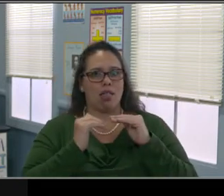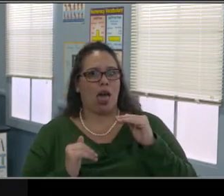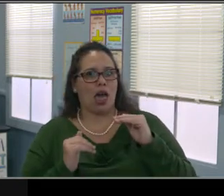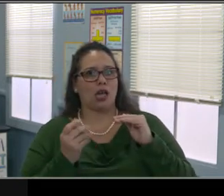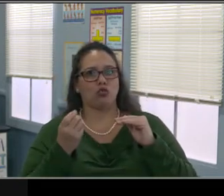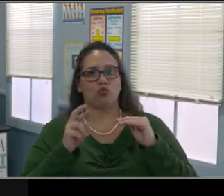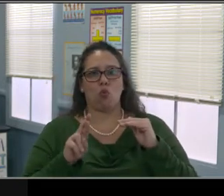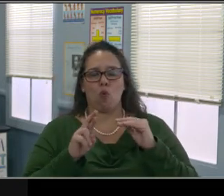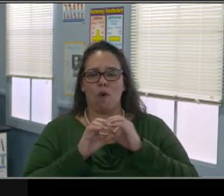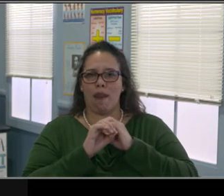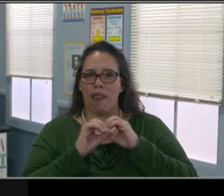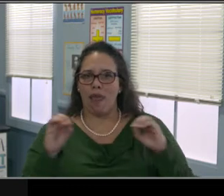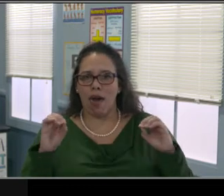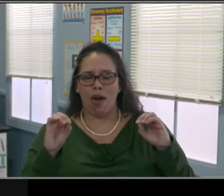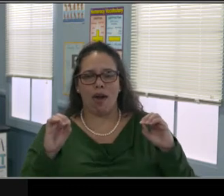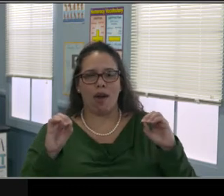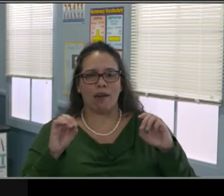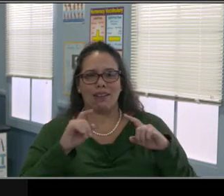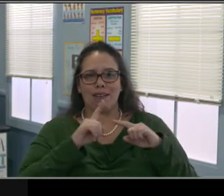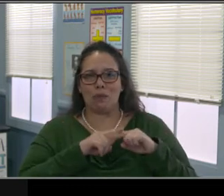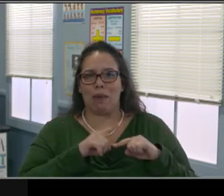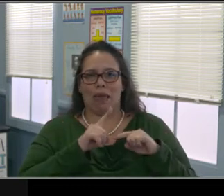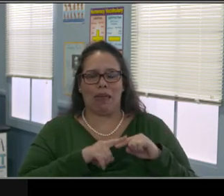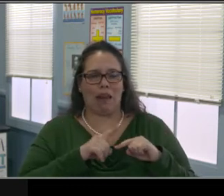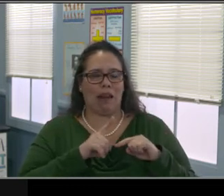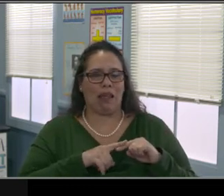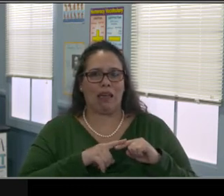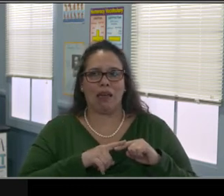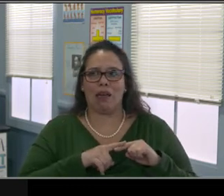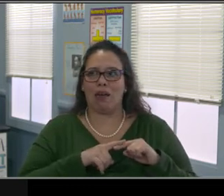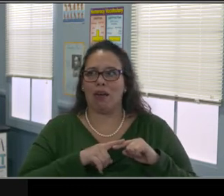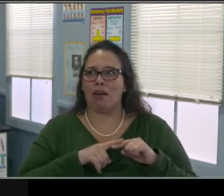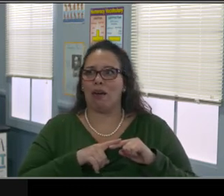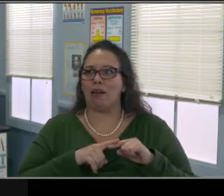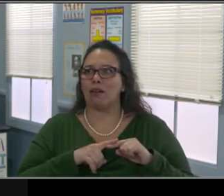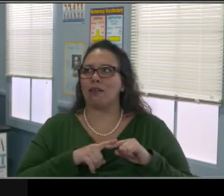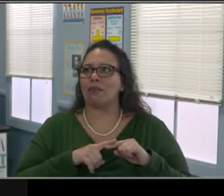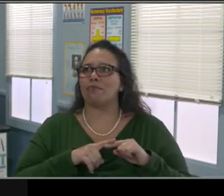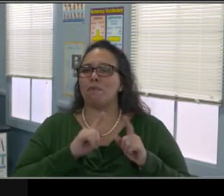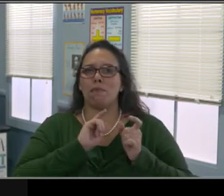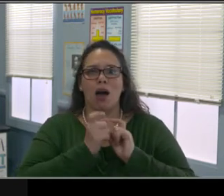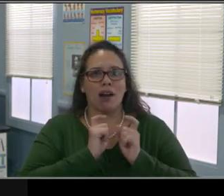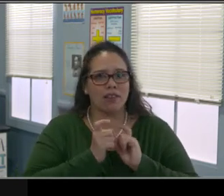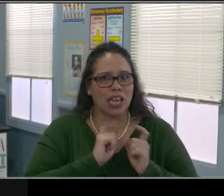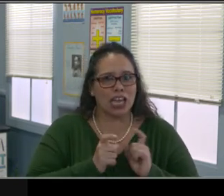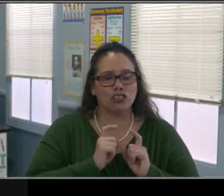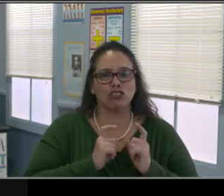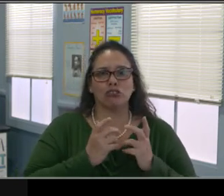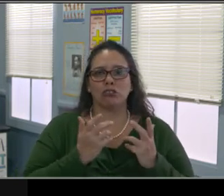Schools are still required to follow federal laws and state laws from March